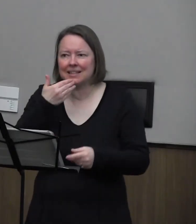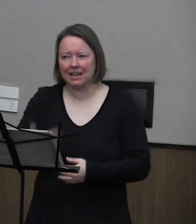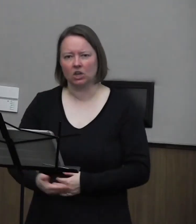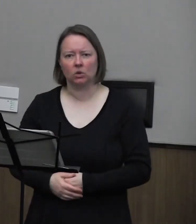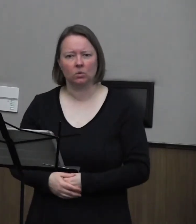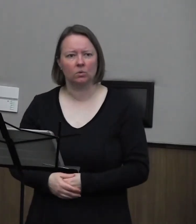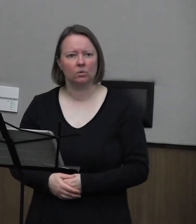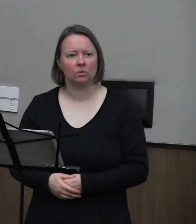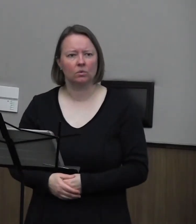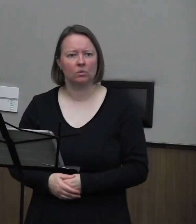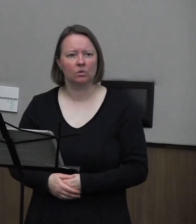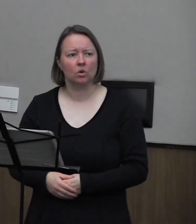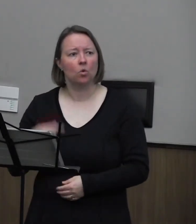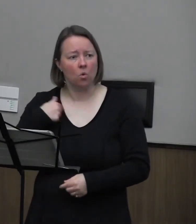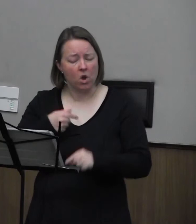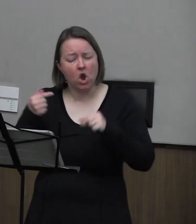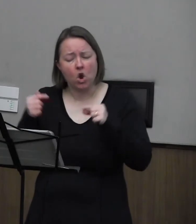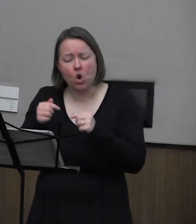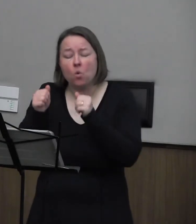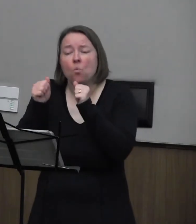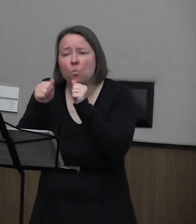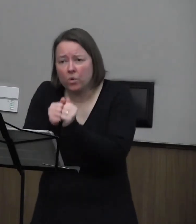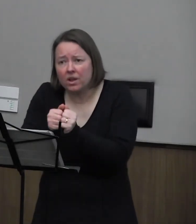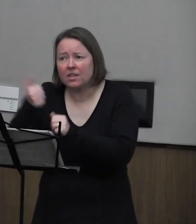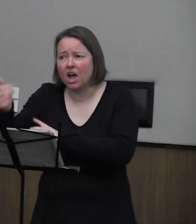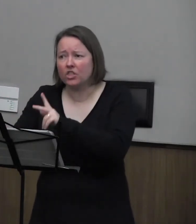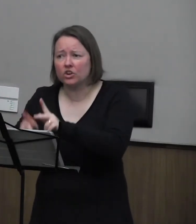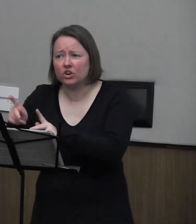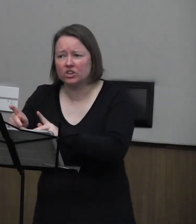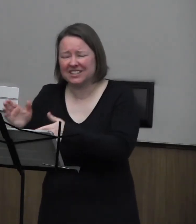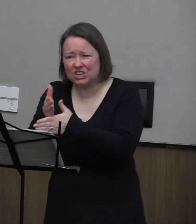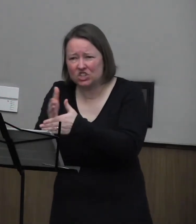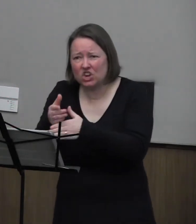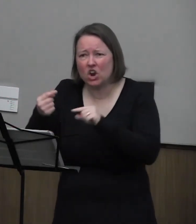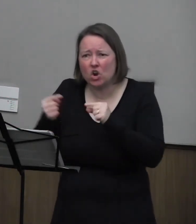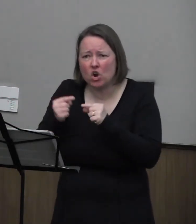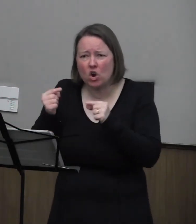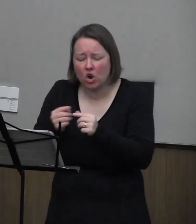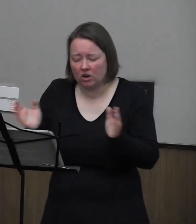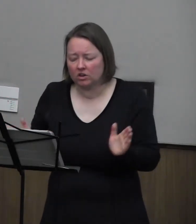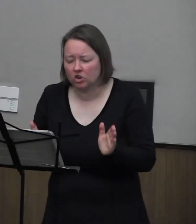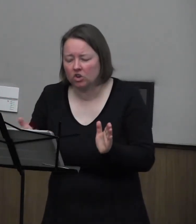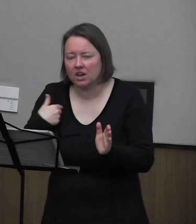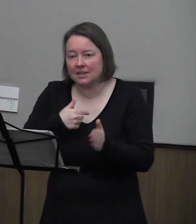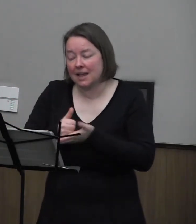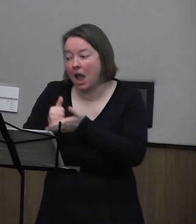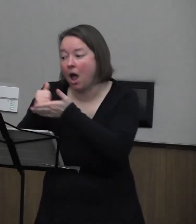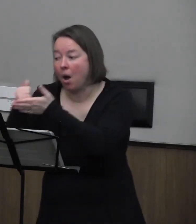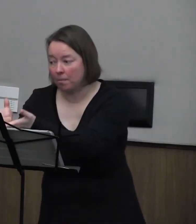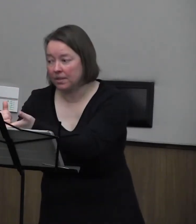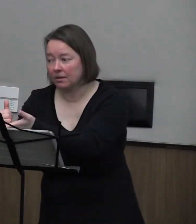When we hurt with others, and that shared hurt propels us to help them, we should not do